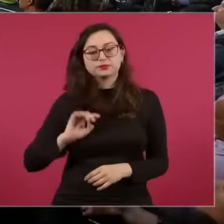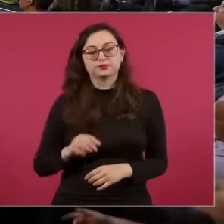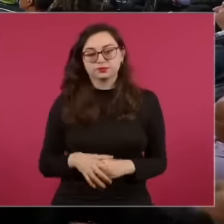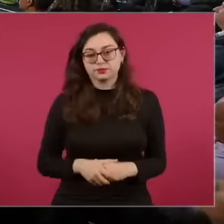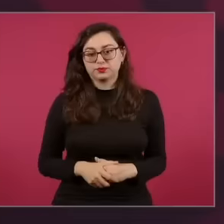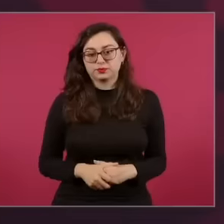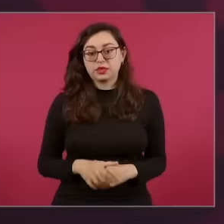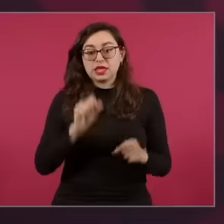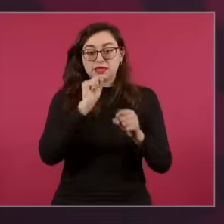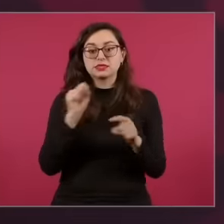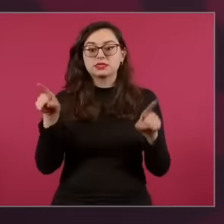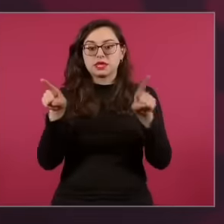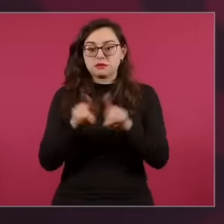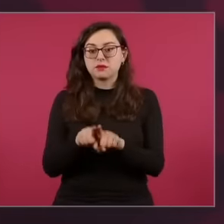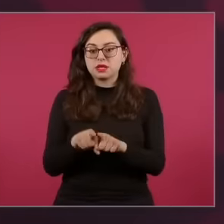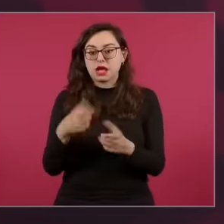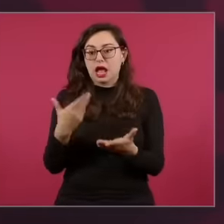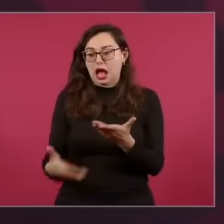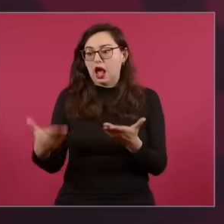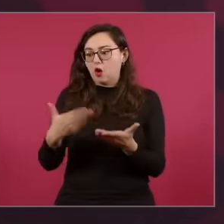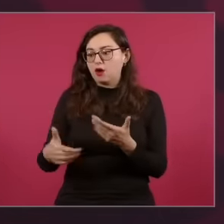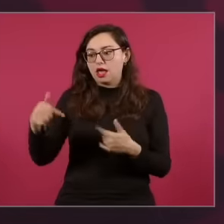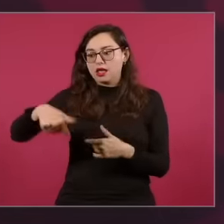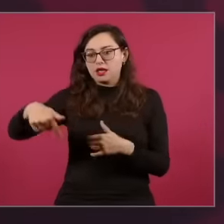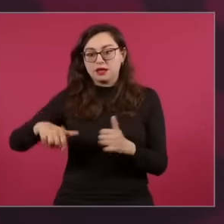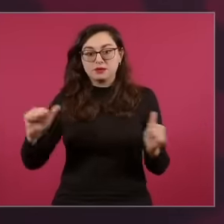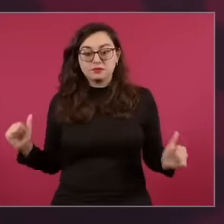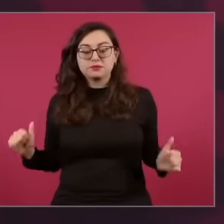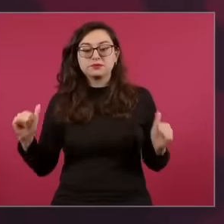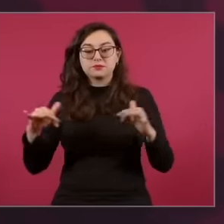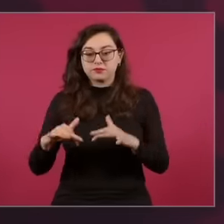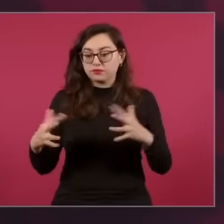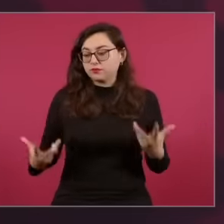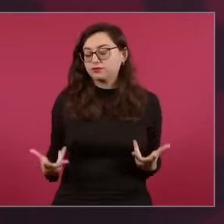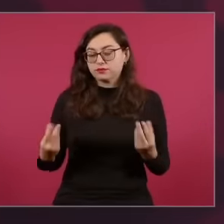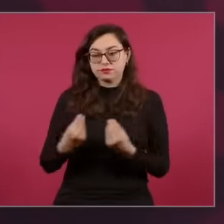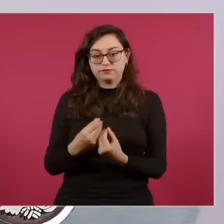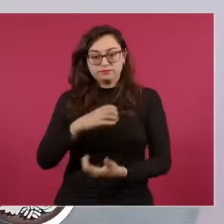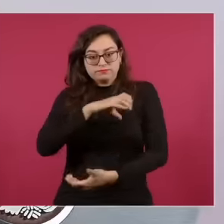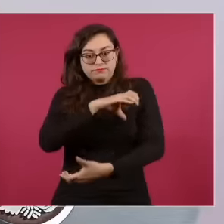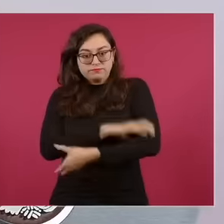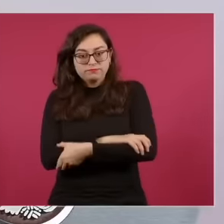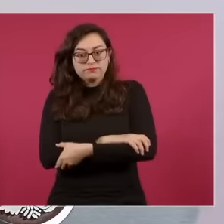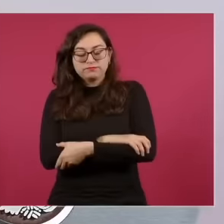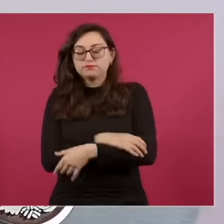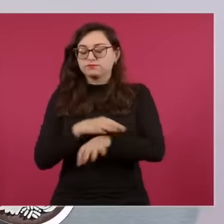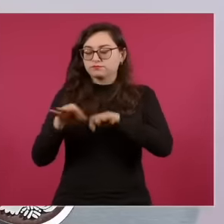possible from this Alliance between the work of all. Well this mutual help this sharing